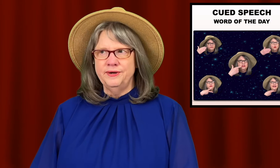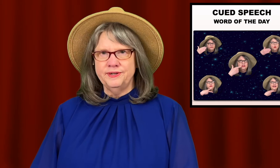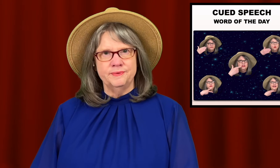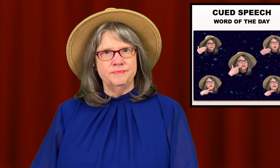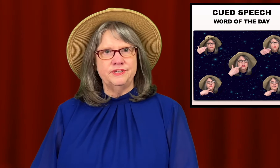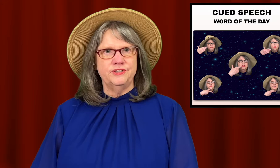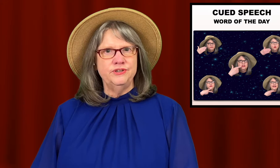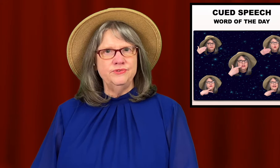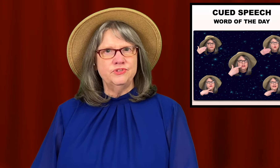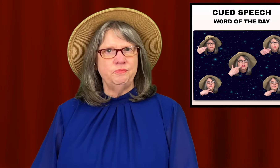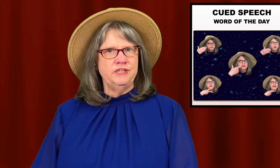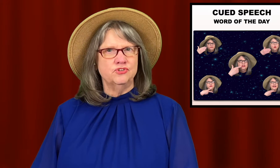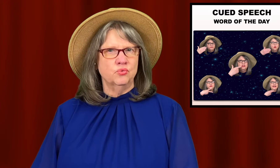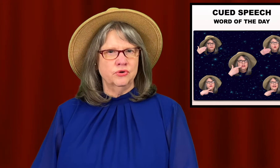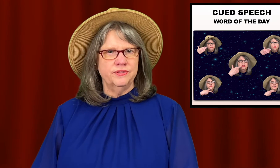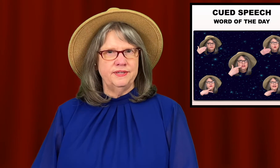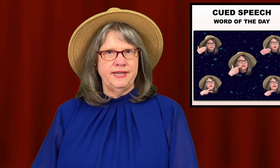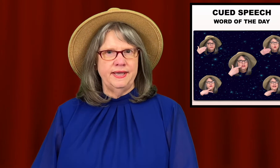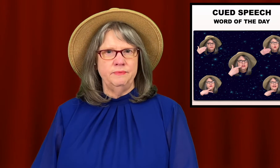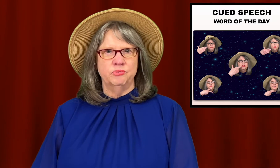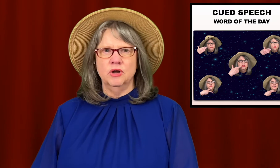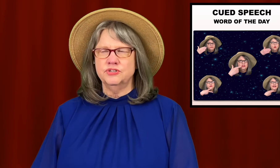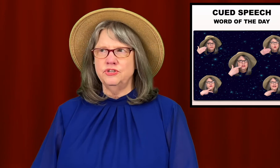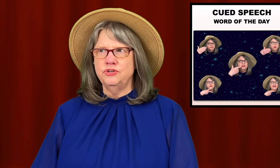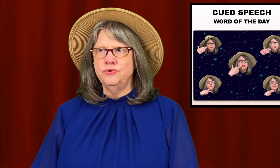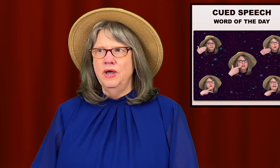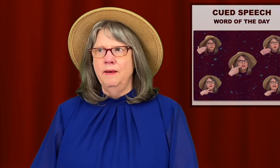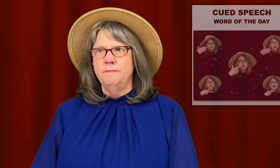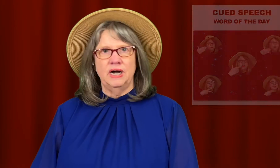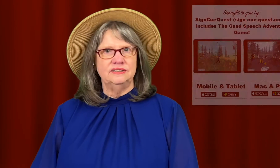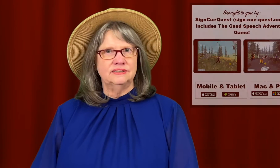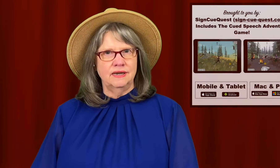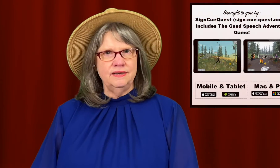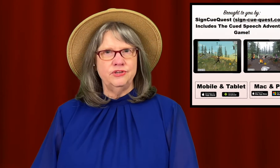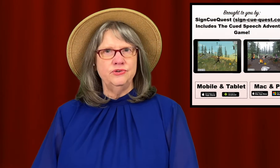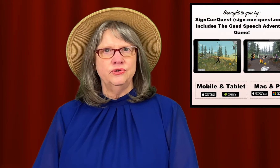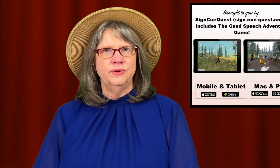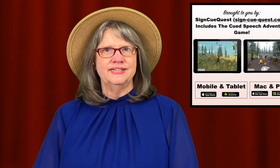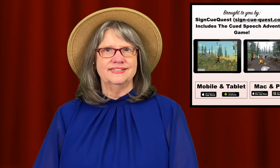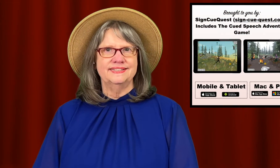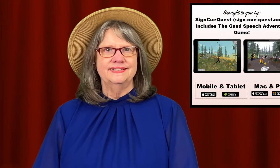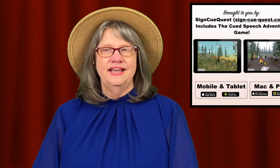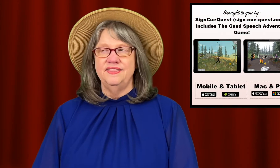Welcome to Cued Speech Word Of The Day, brought to you by SignCueQuest,